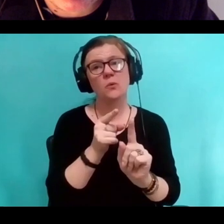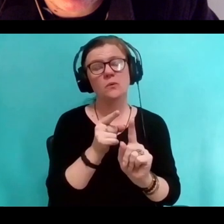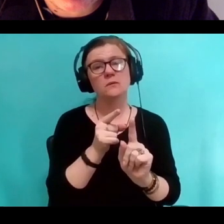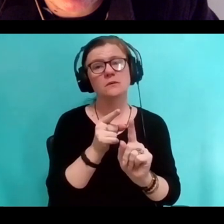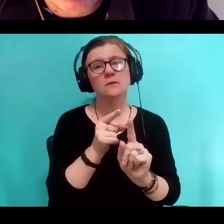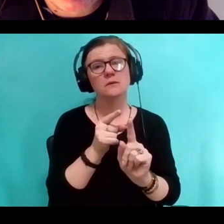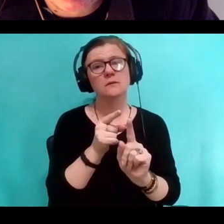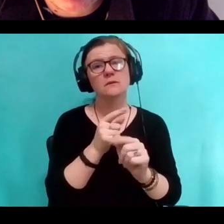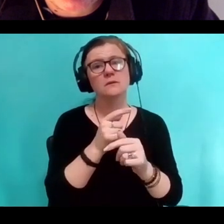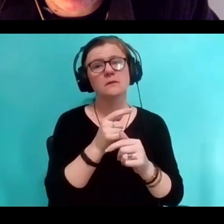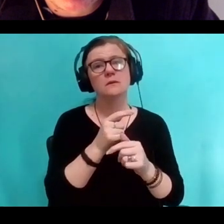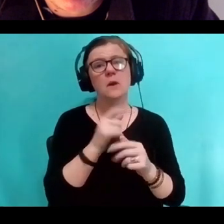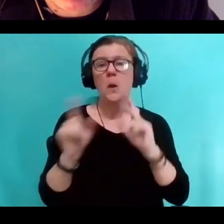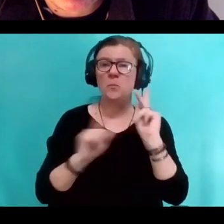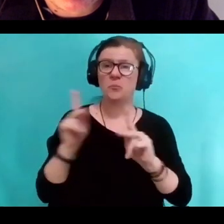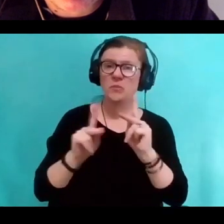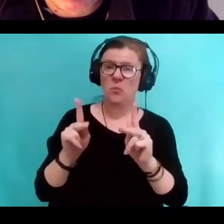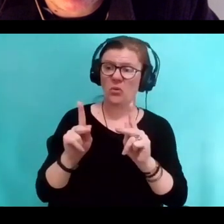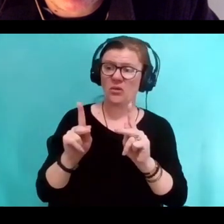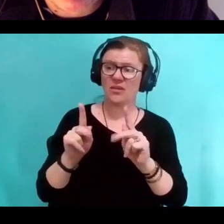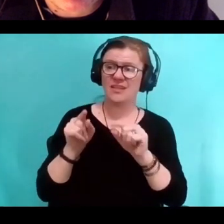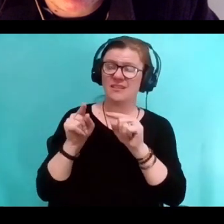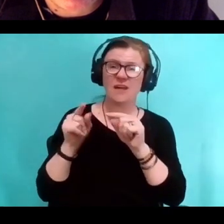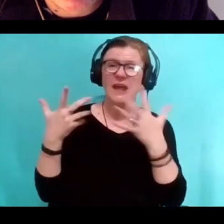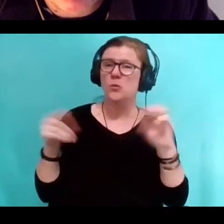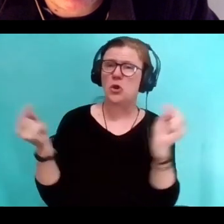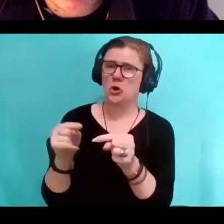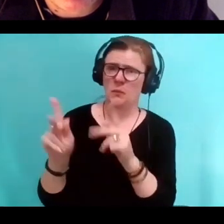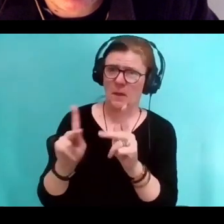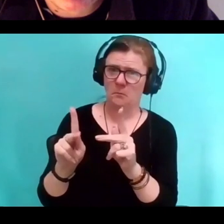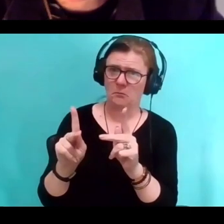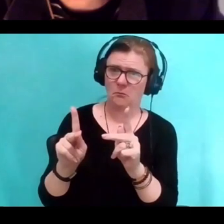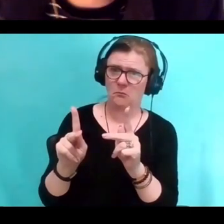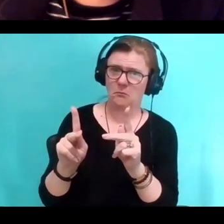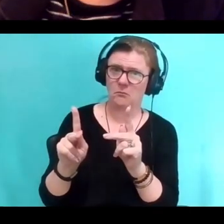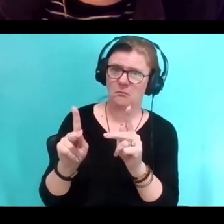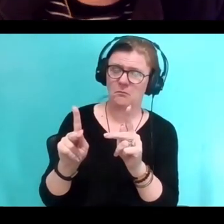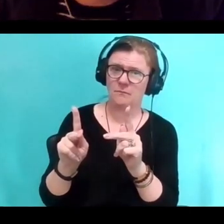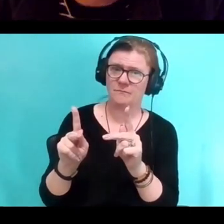that I felt didn't deserve hurting. And so people in the book,